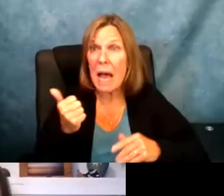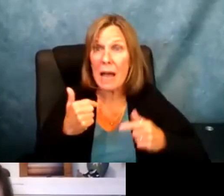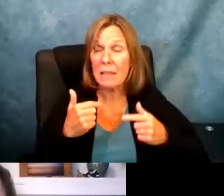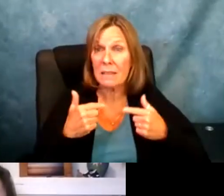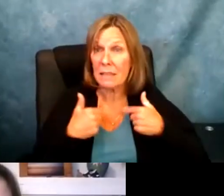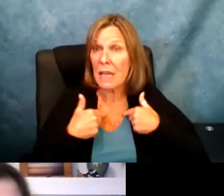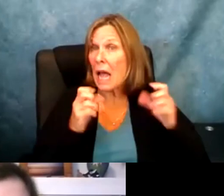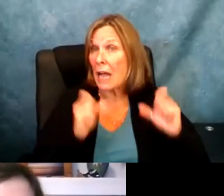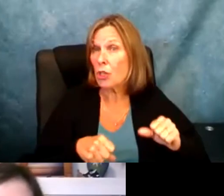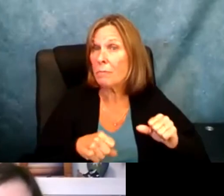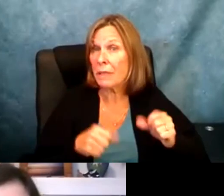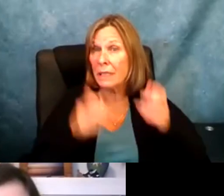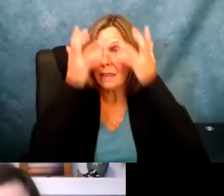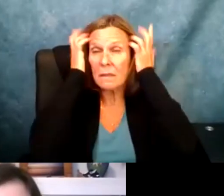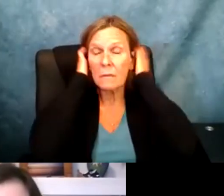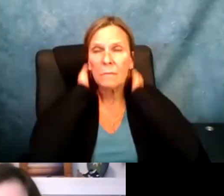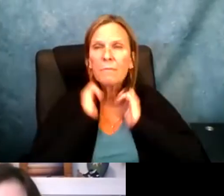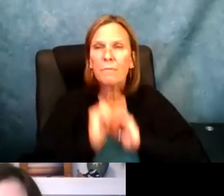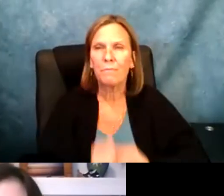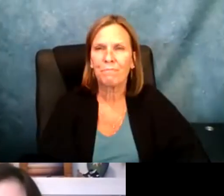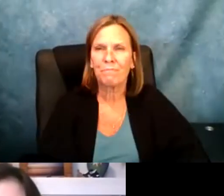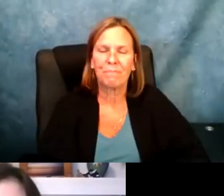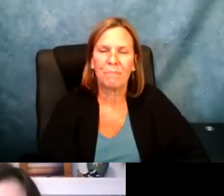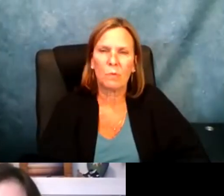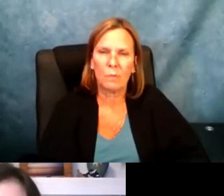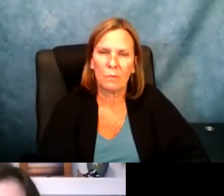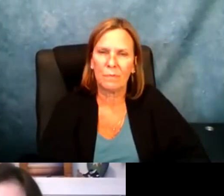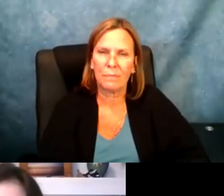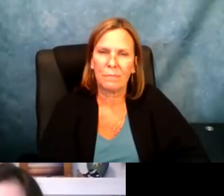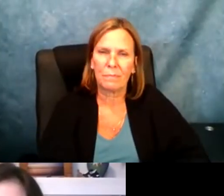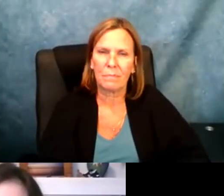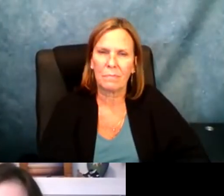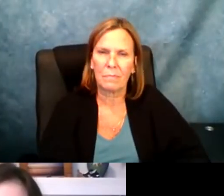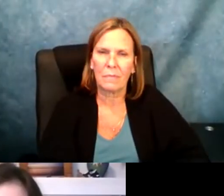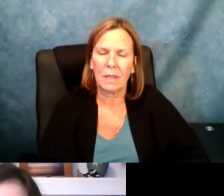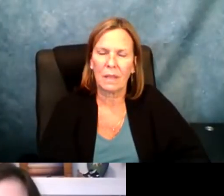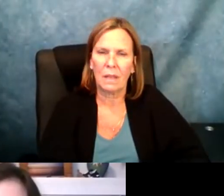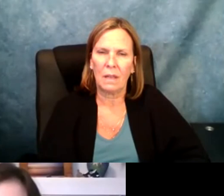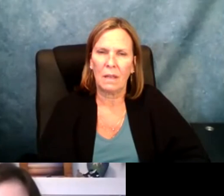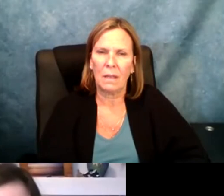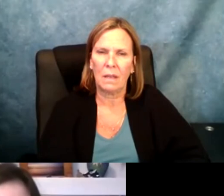go above and beyond and become -- just be the best version of myself I could